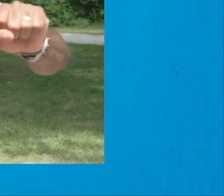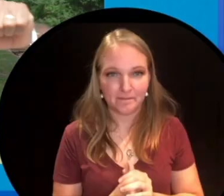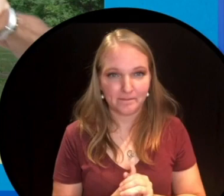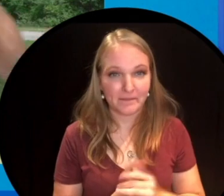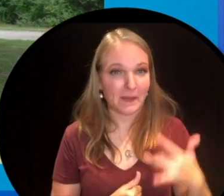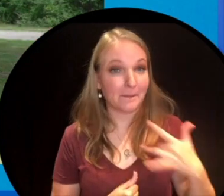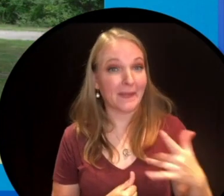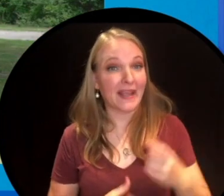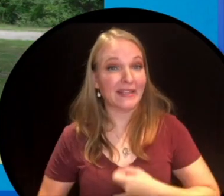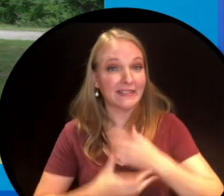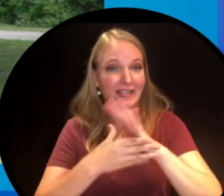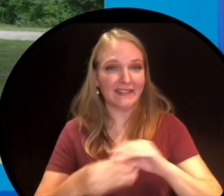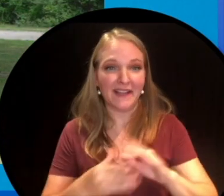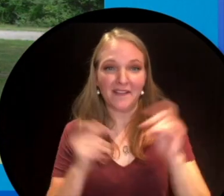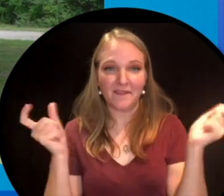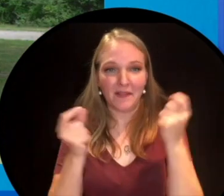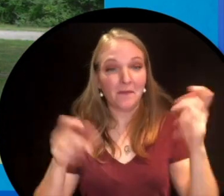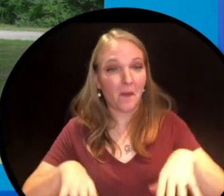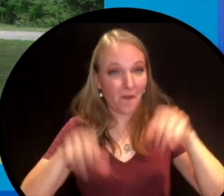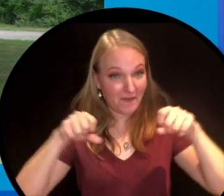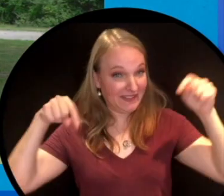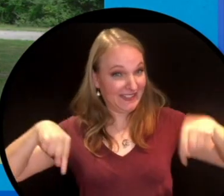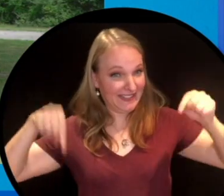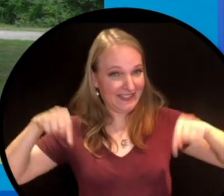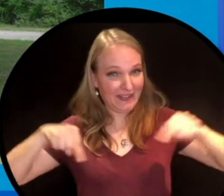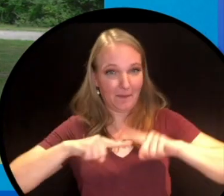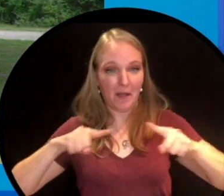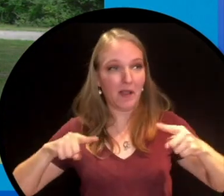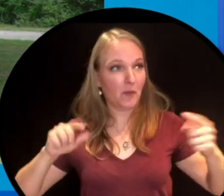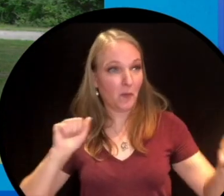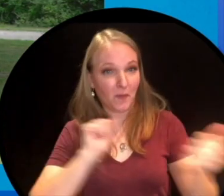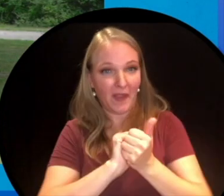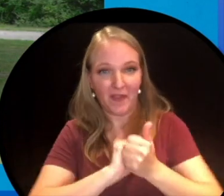This is where the telling tales festival usually takes place but because we can't